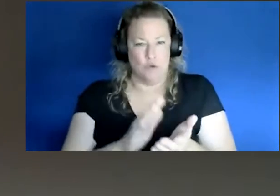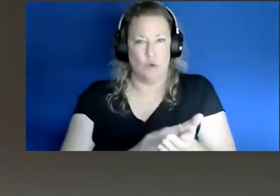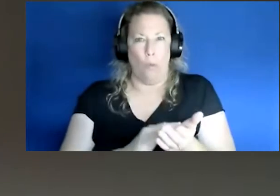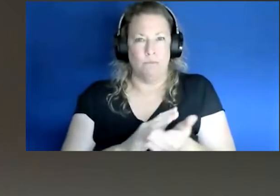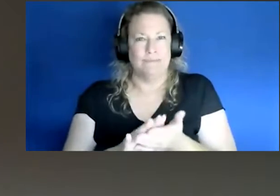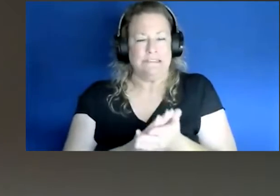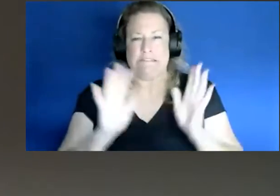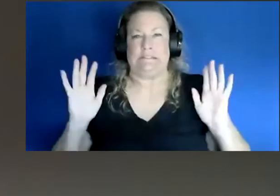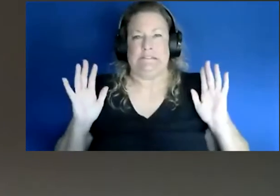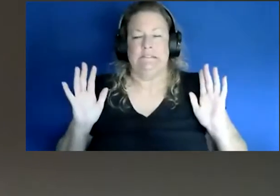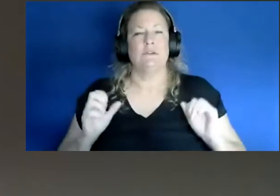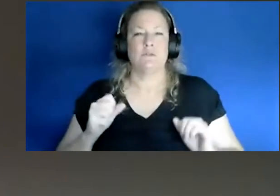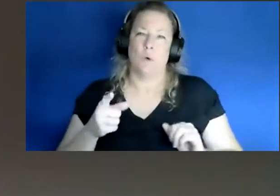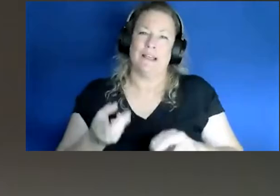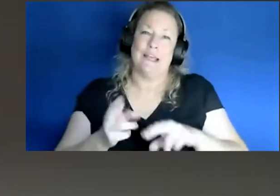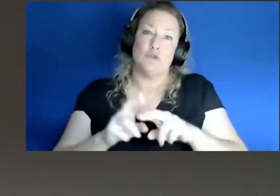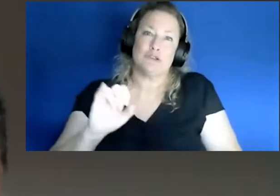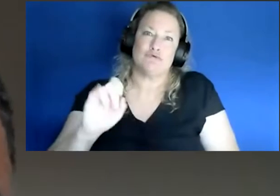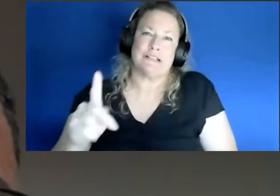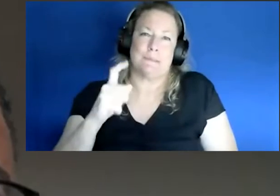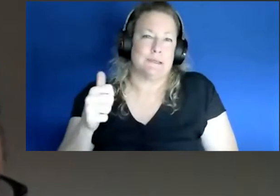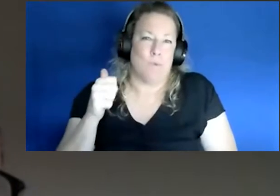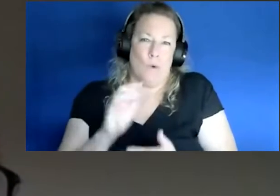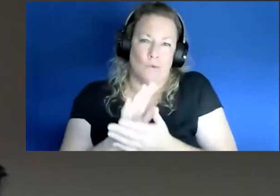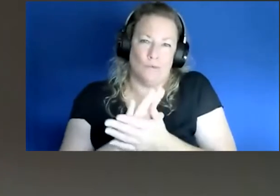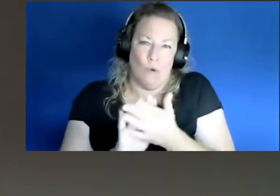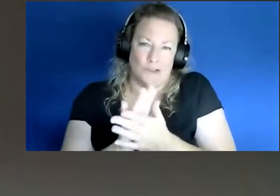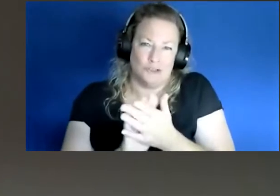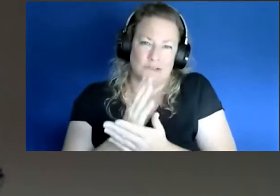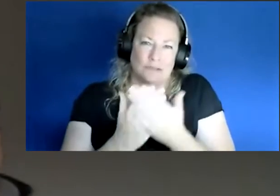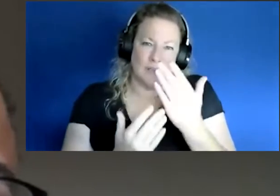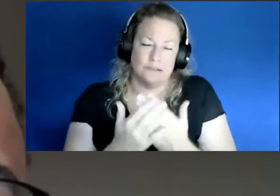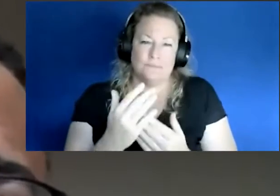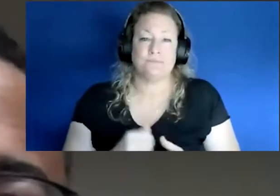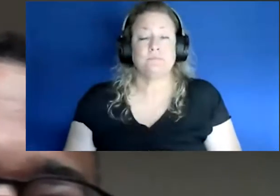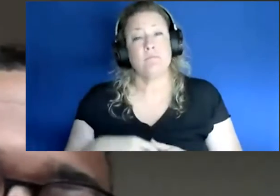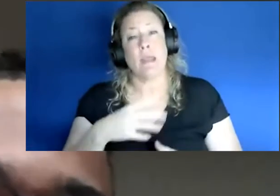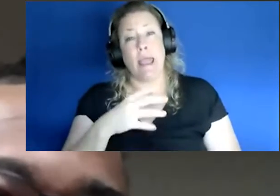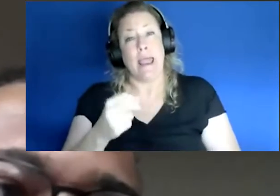be would be at increased risk and also you know in terms of of caretakers, they may have caretakers